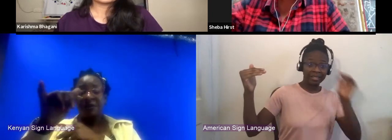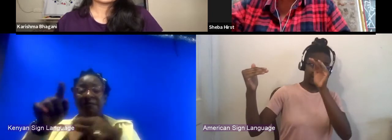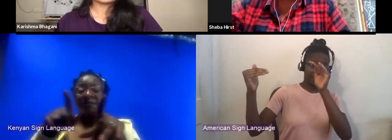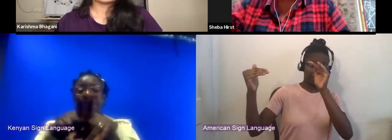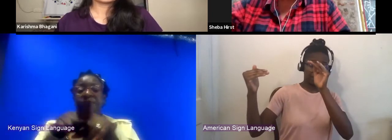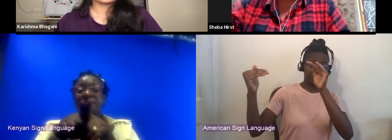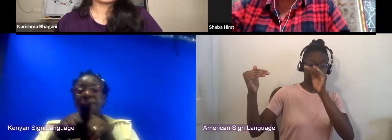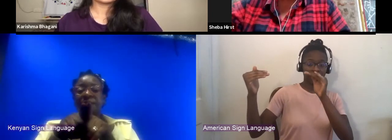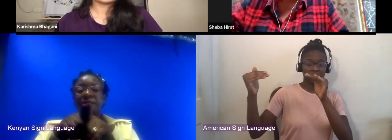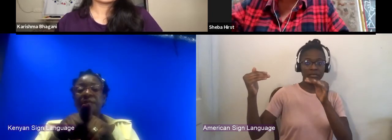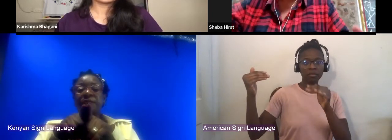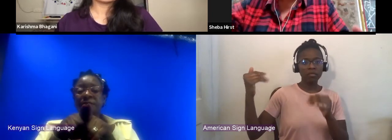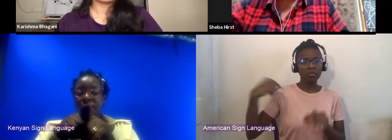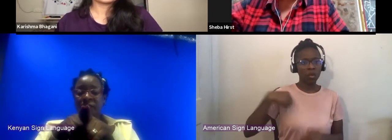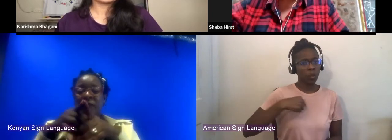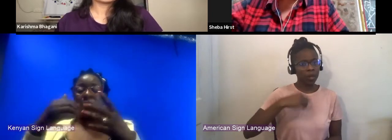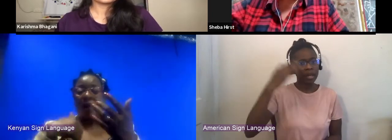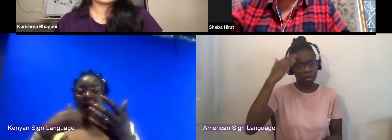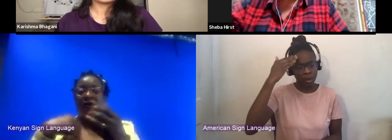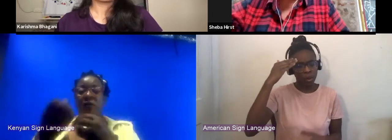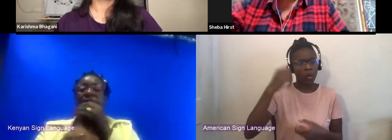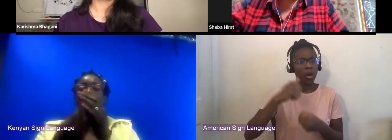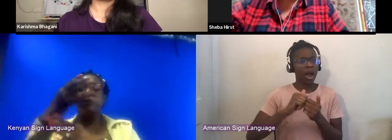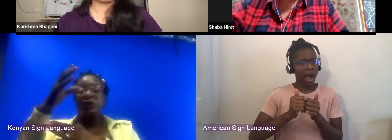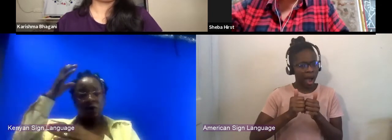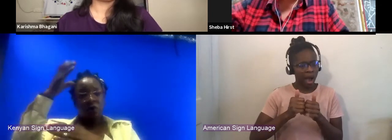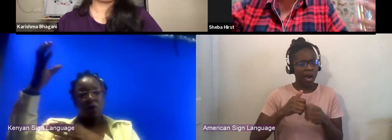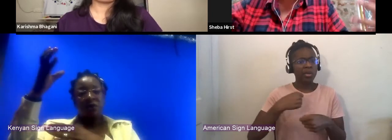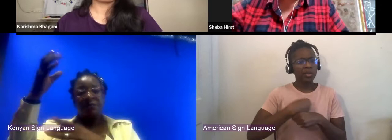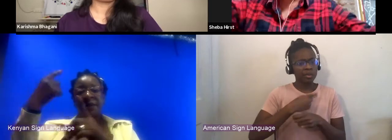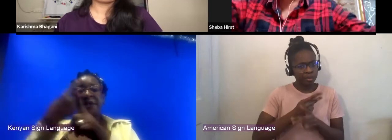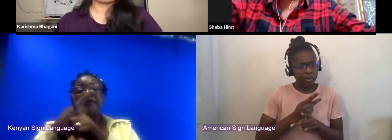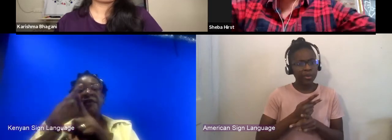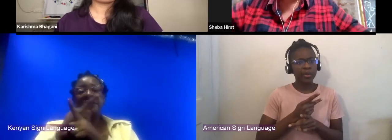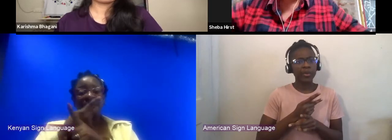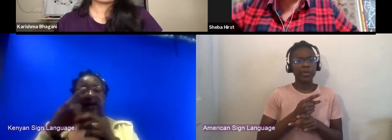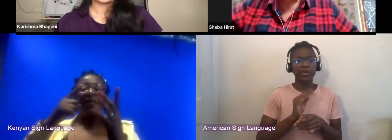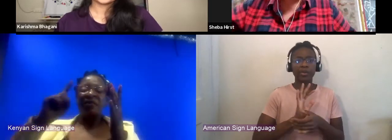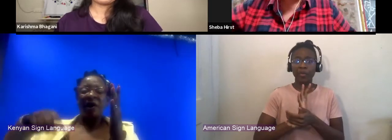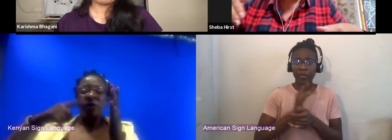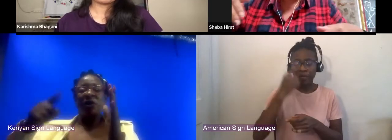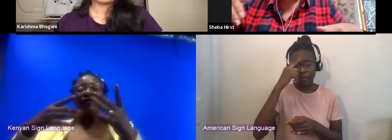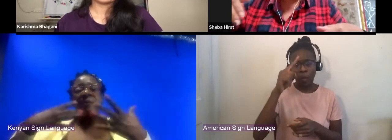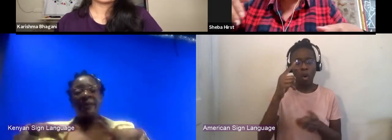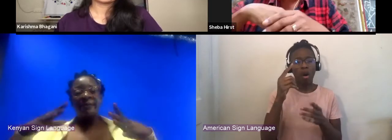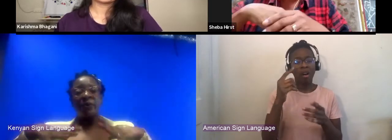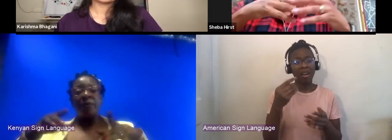about producing concerts with 100s and 100s 1000s and 1000s of people and the mechanics